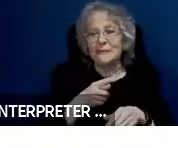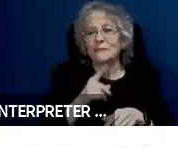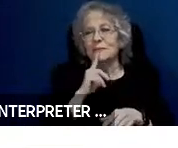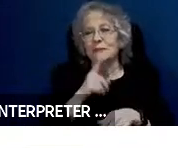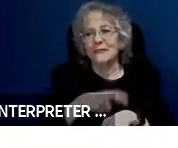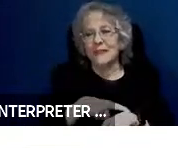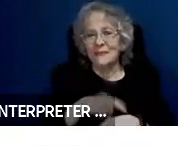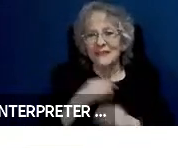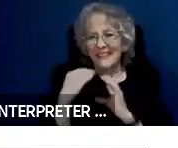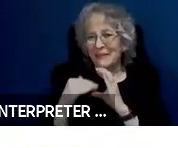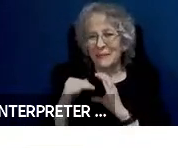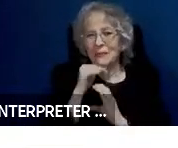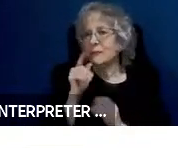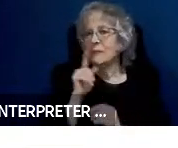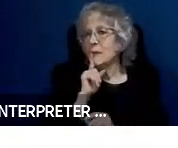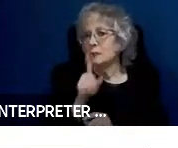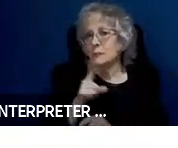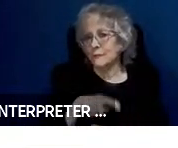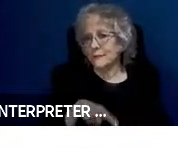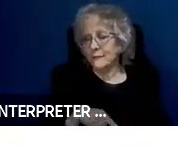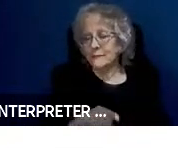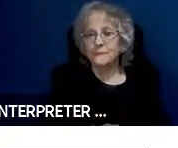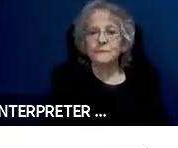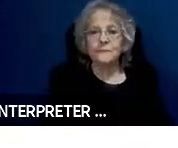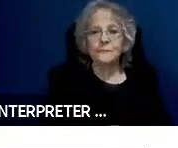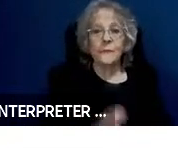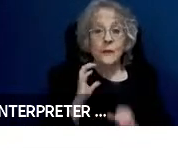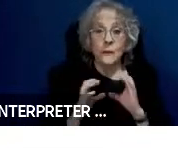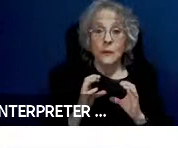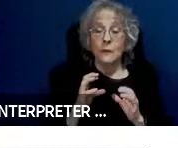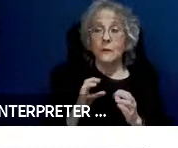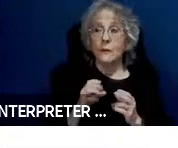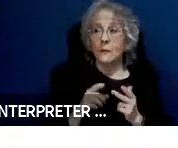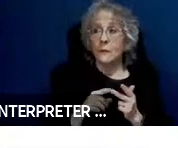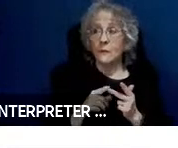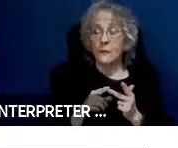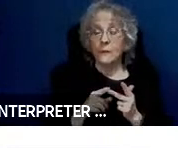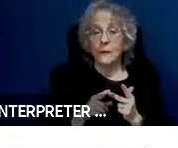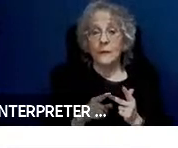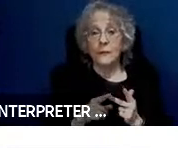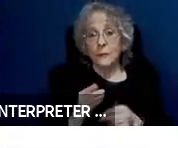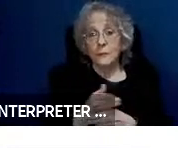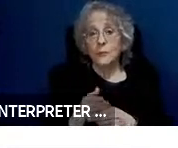not in real time. And the communication must be between two or more people.